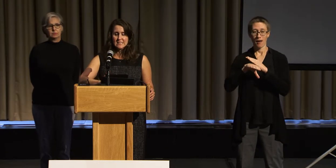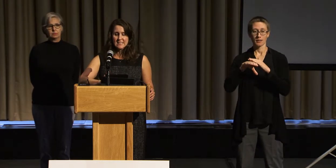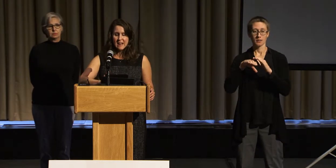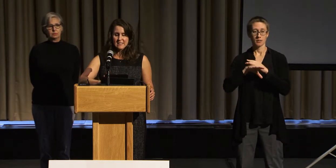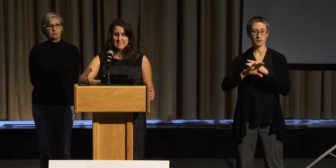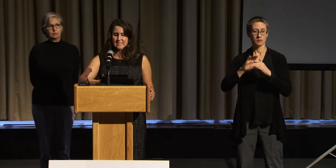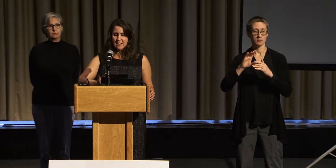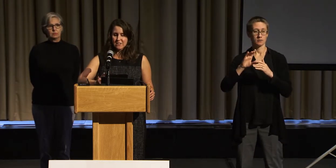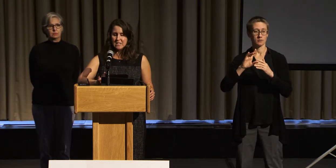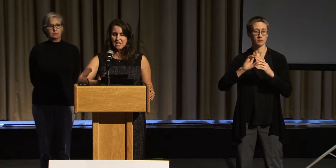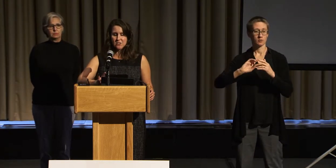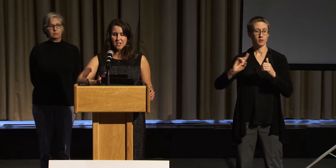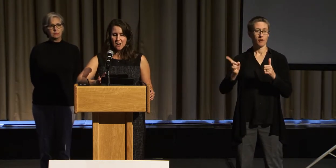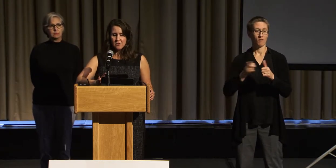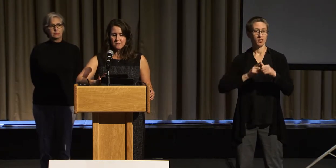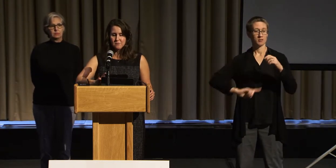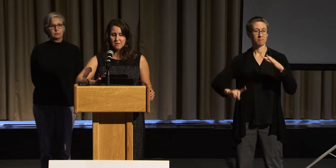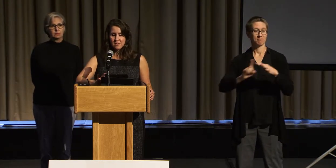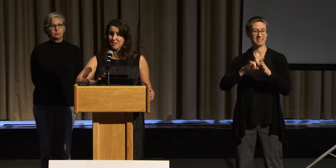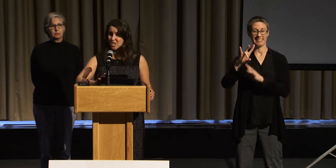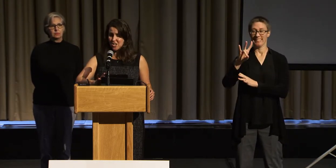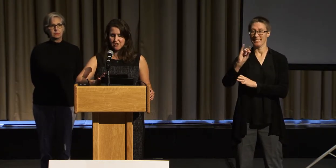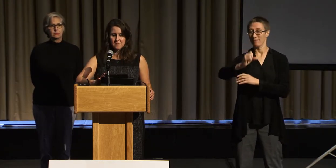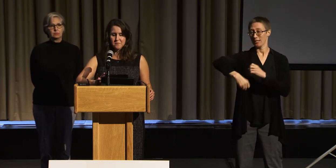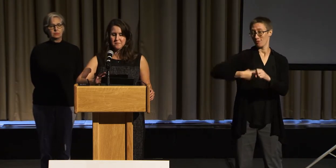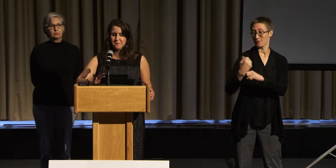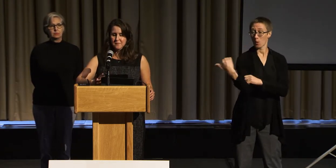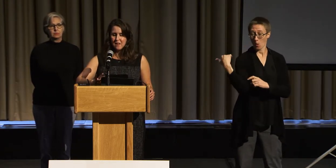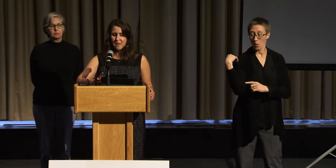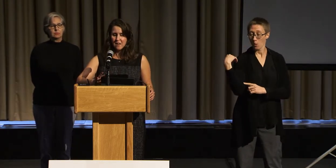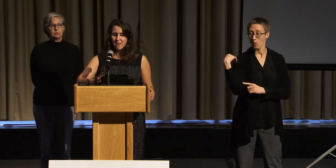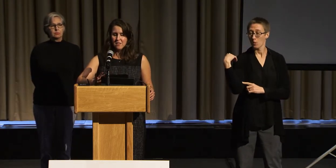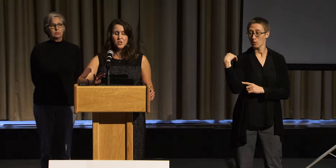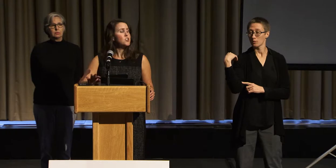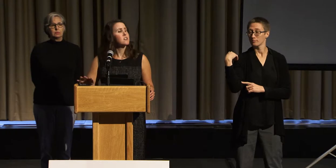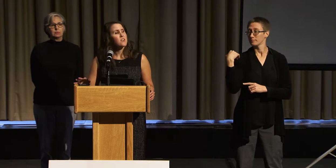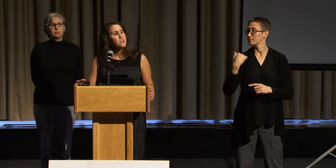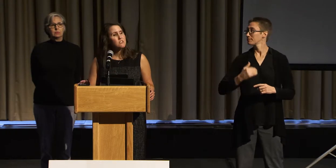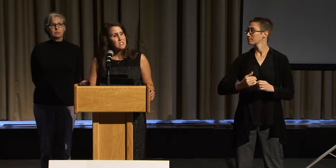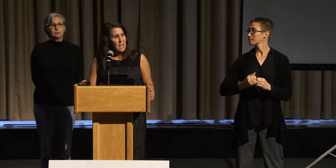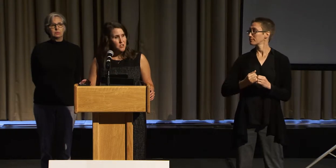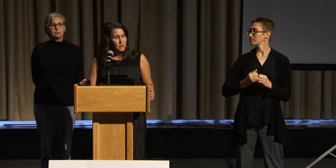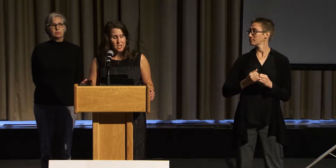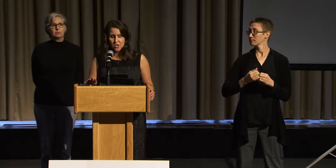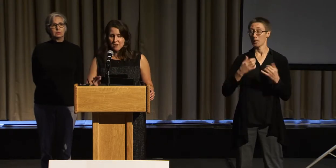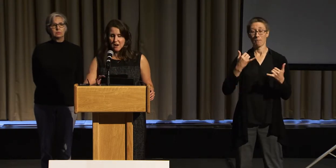Exactly 70 years ago this year, the Universal Declaration